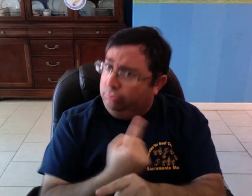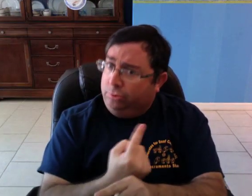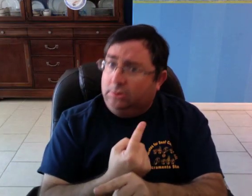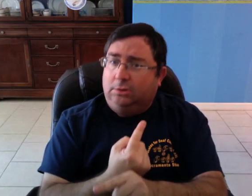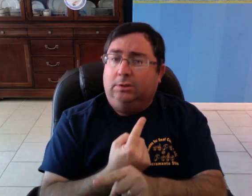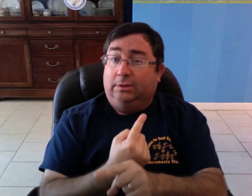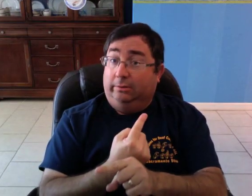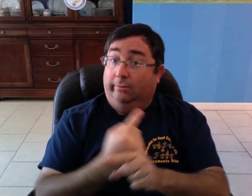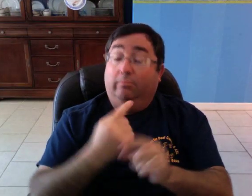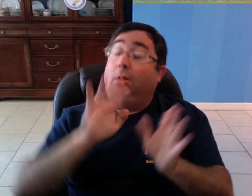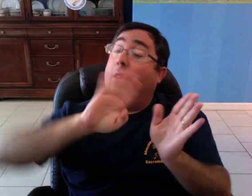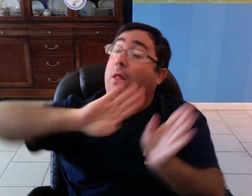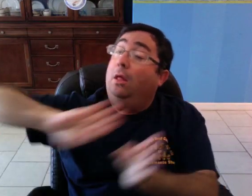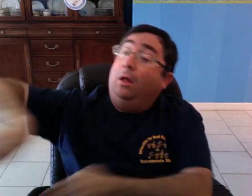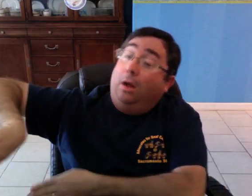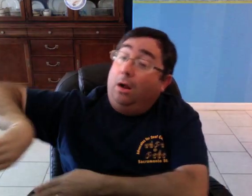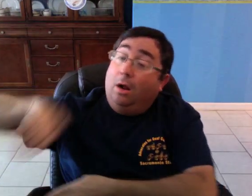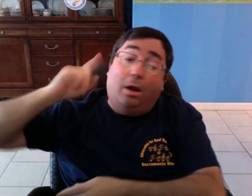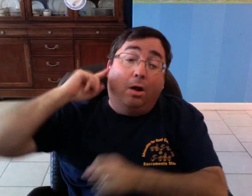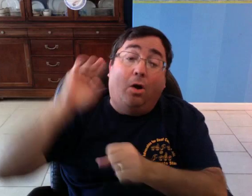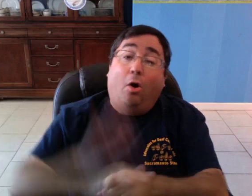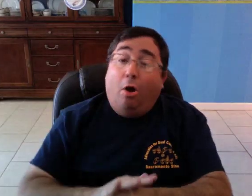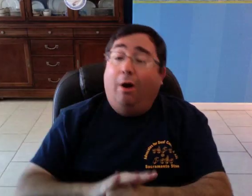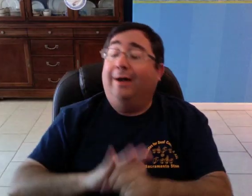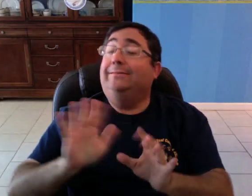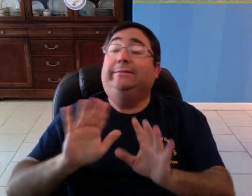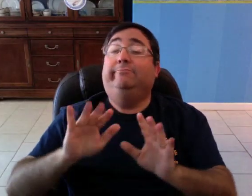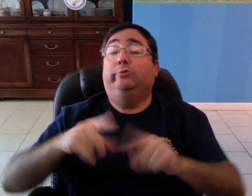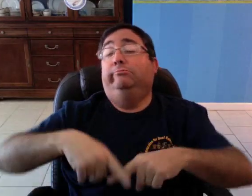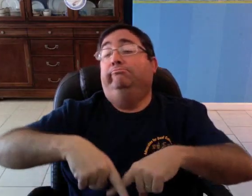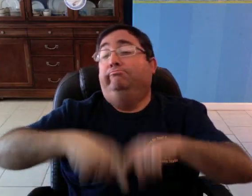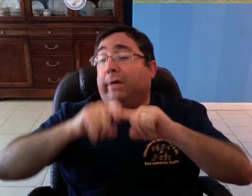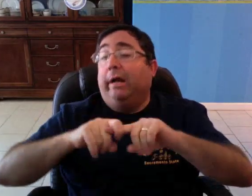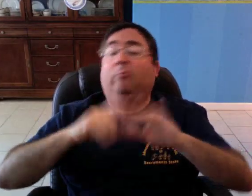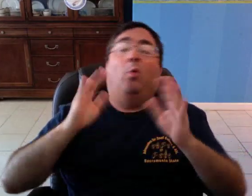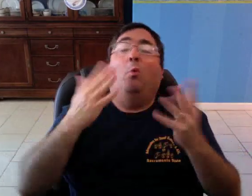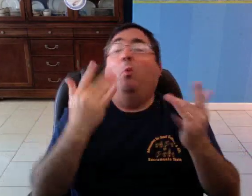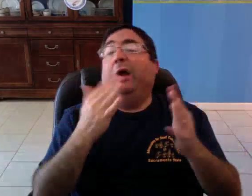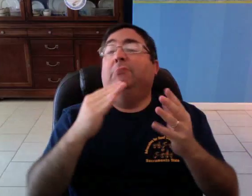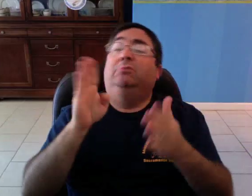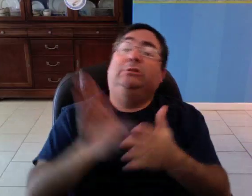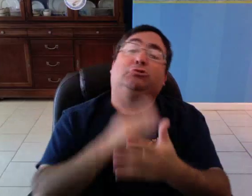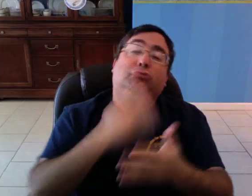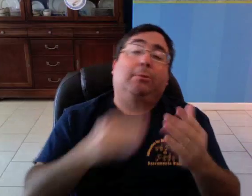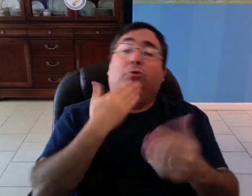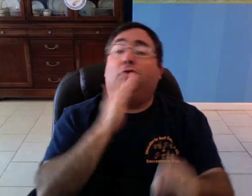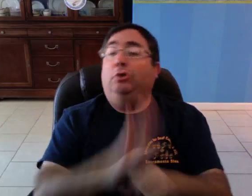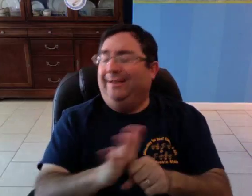But calling for an abandonment of the term or a "moratorium" on its use,